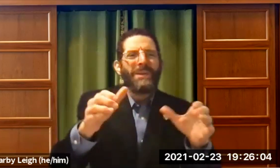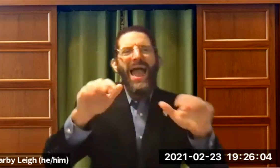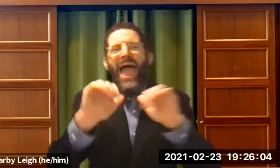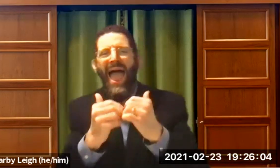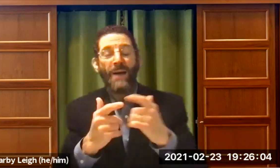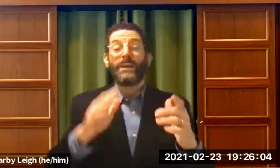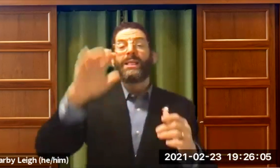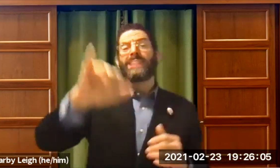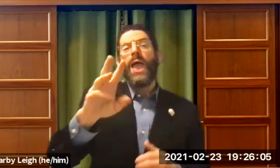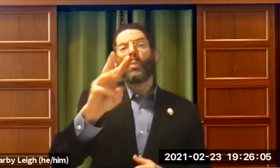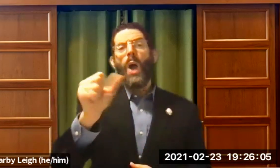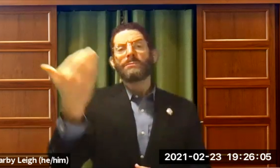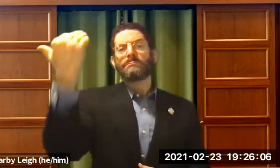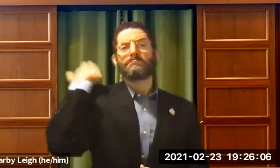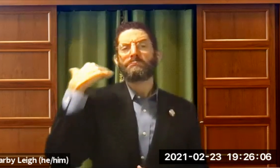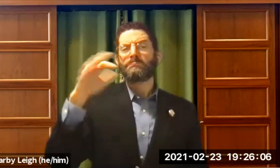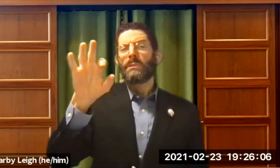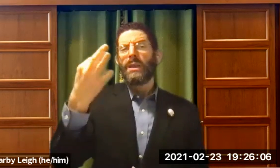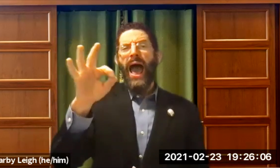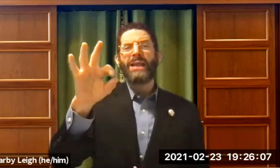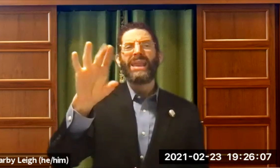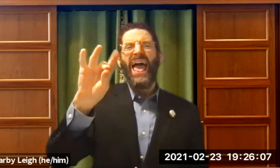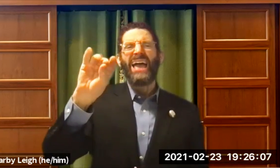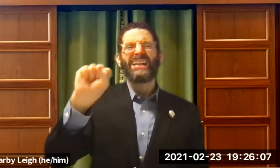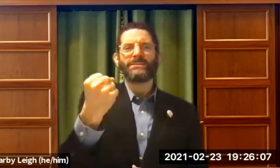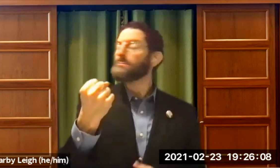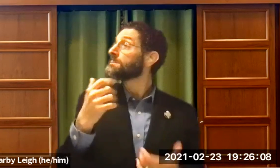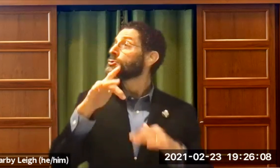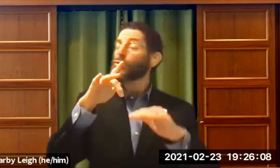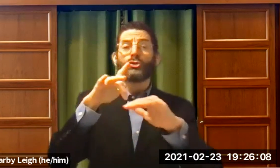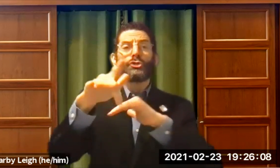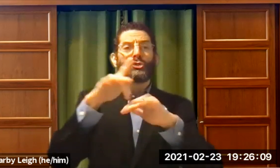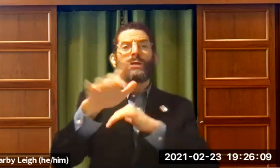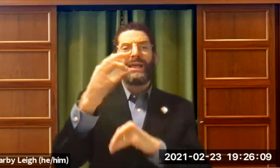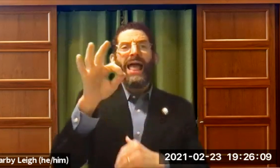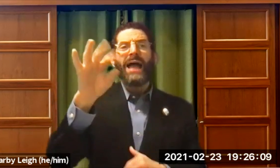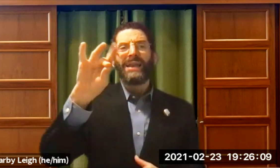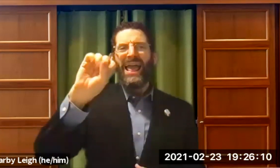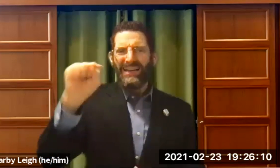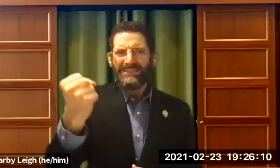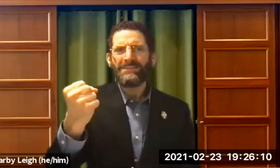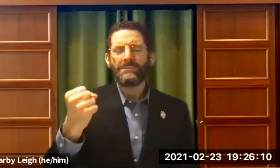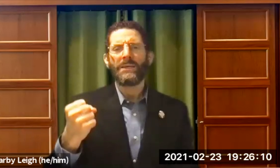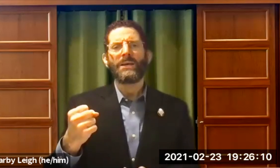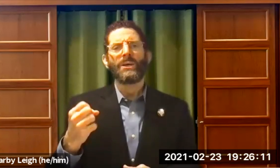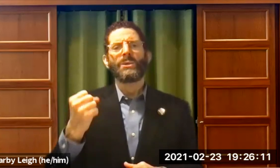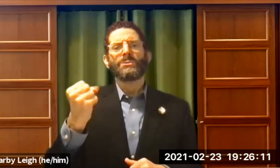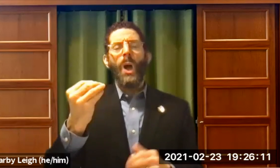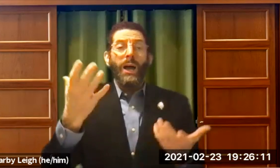out how we're going to compromise. That was back in like the 1980s. Maybe the early 1980s